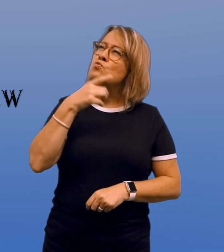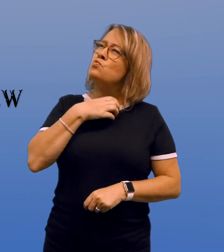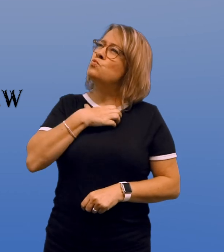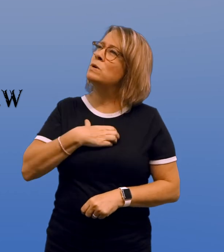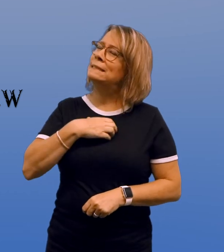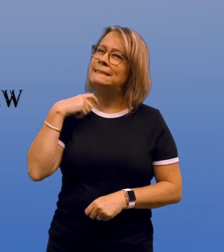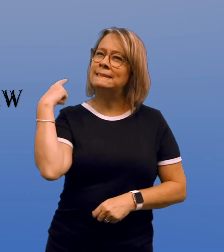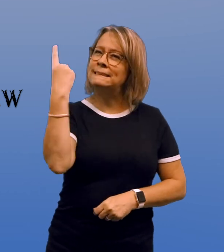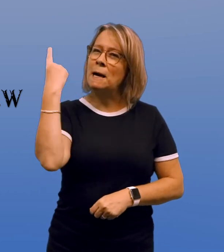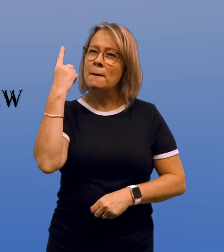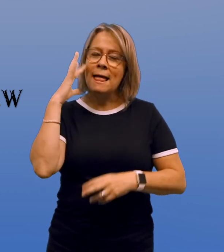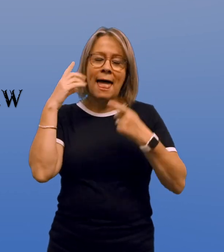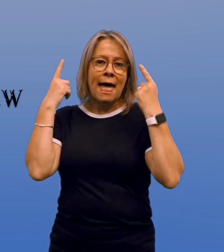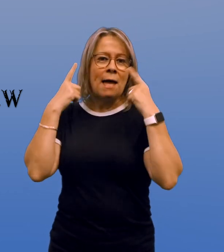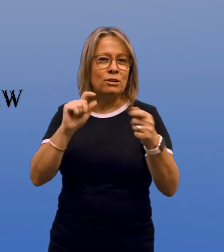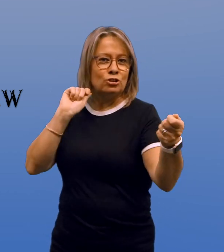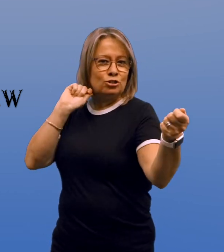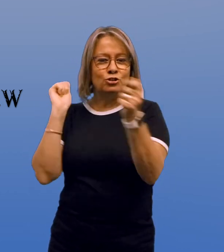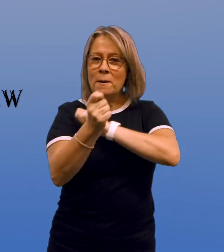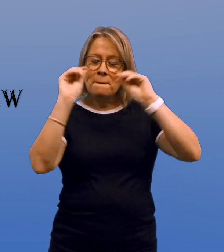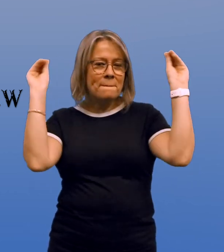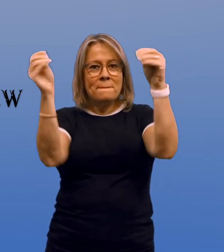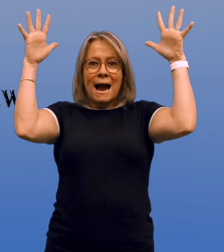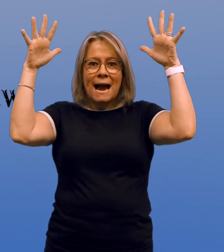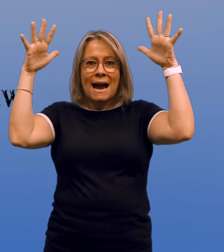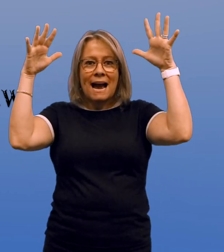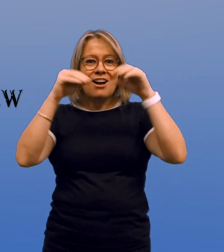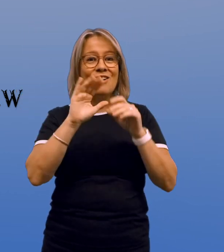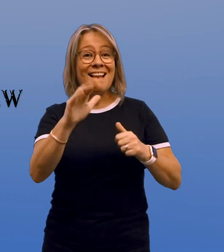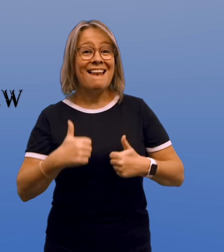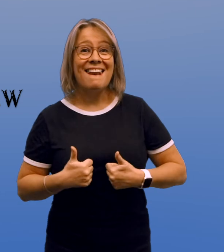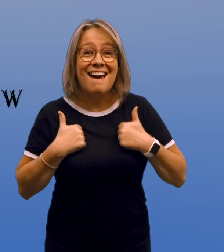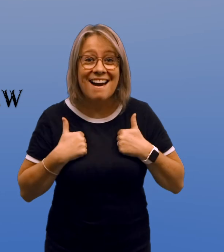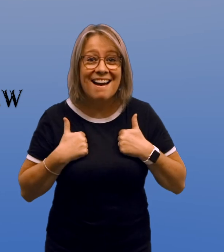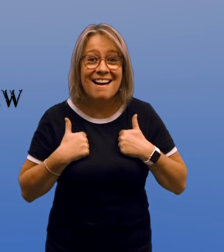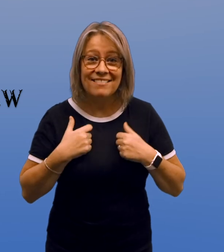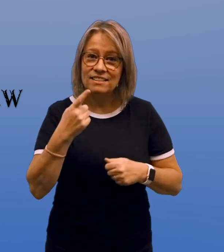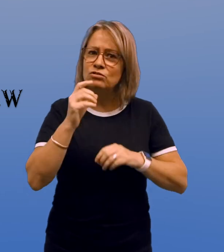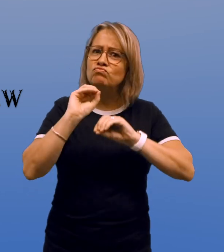Have you ever wished that something would happen to magically change your life,